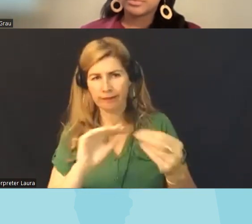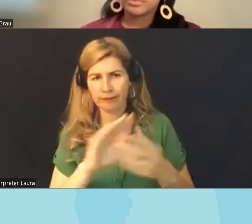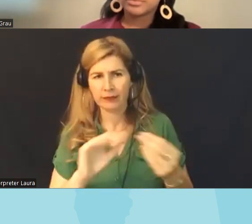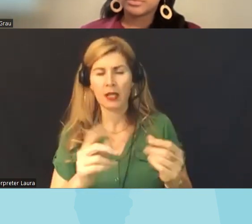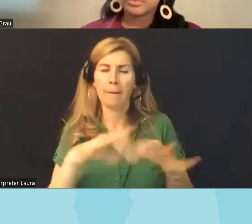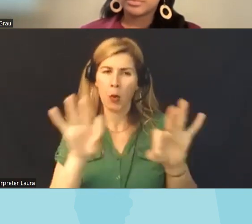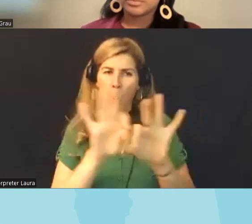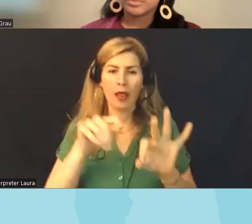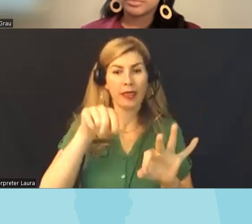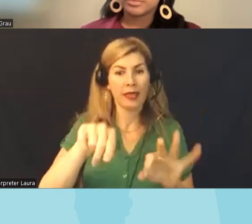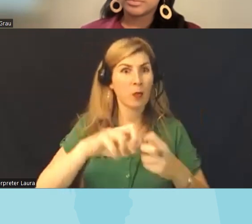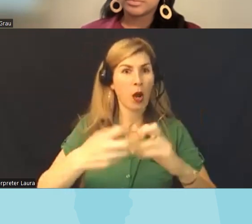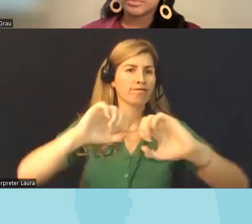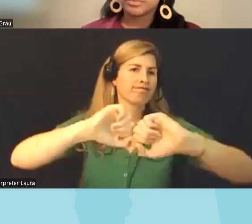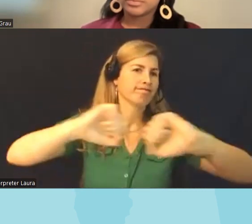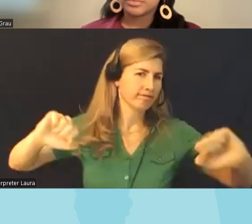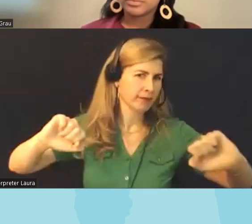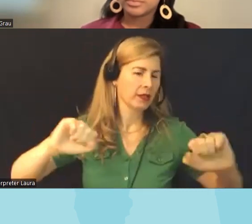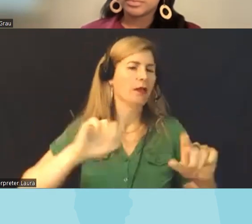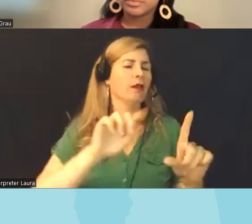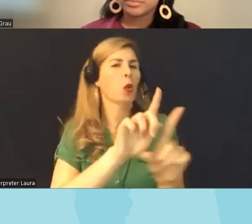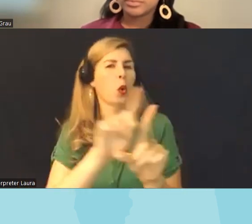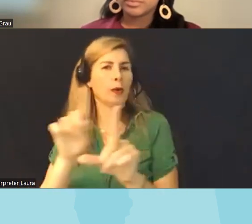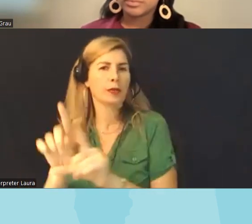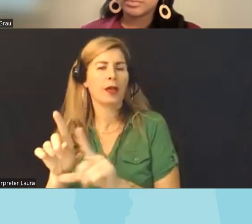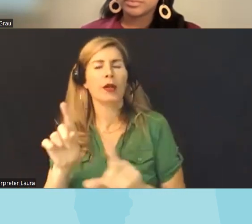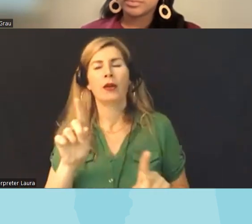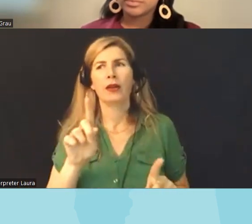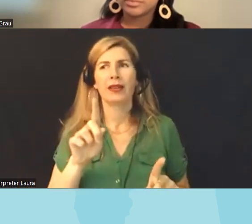think we had some questions about proliferation of Mis misinformation you know more information